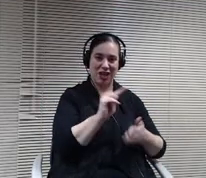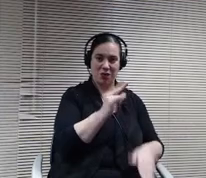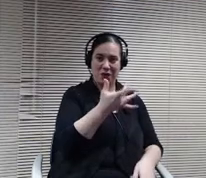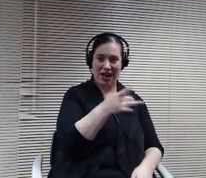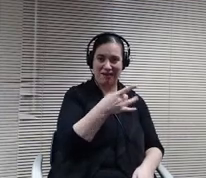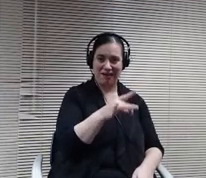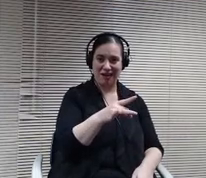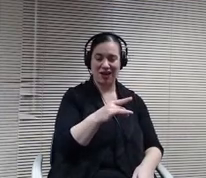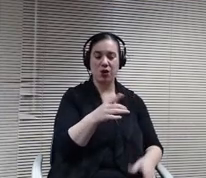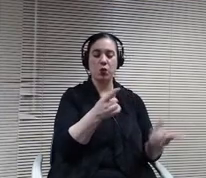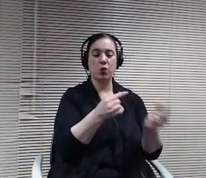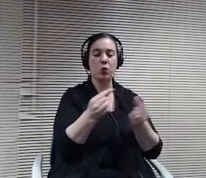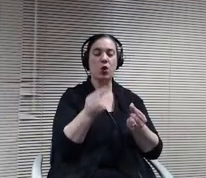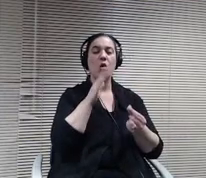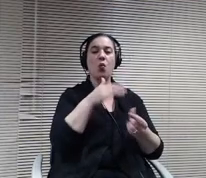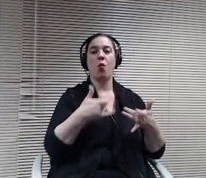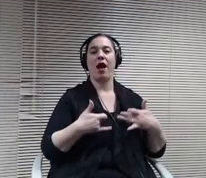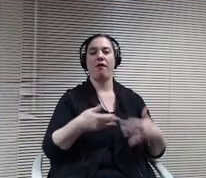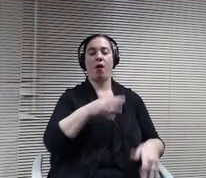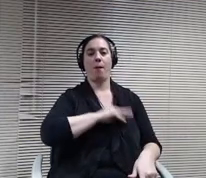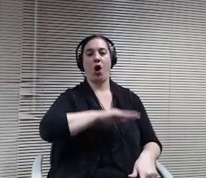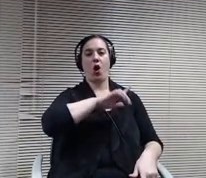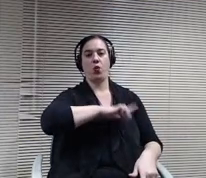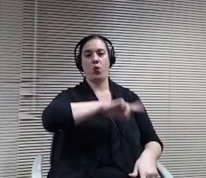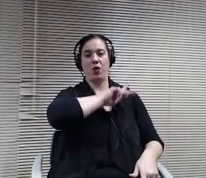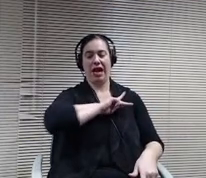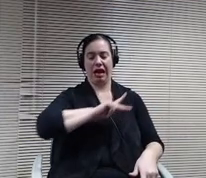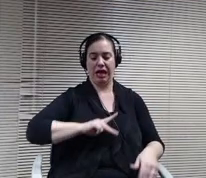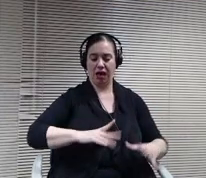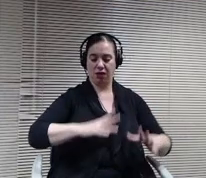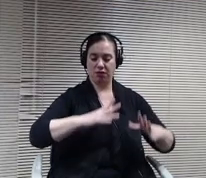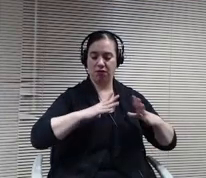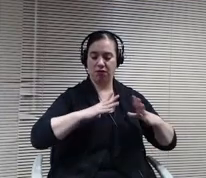Holiday and then four days of hybrid instruction at the high